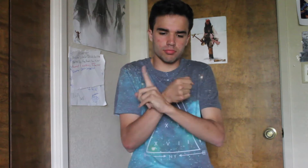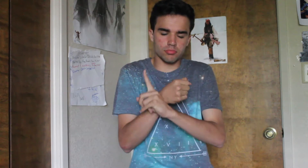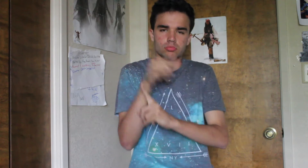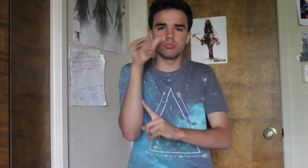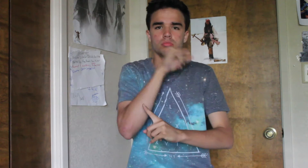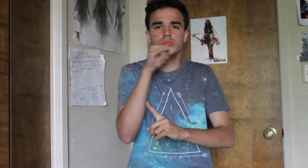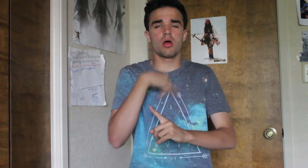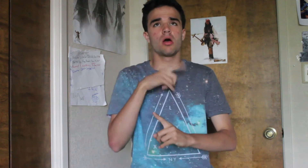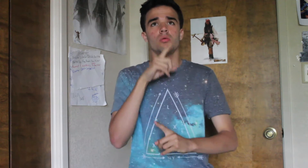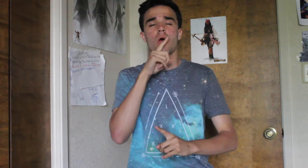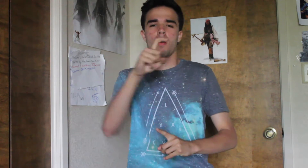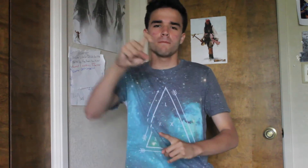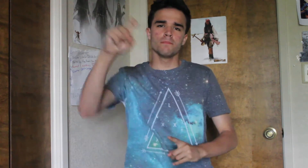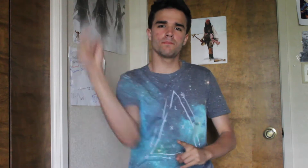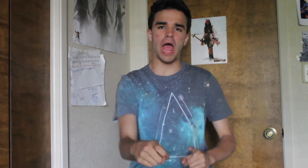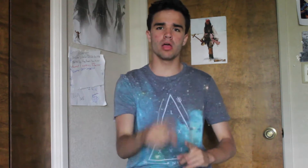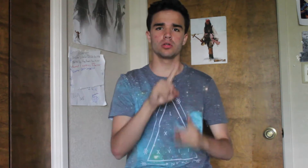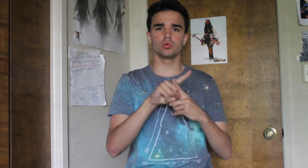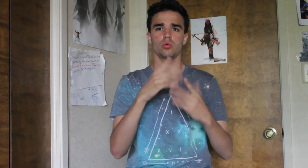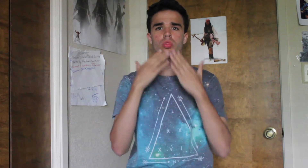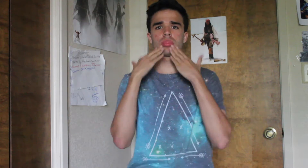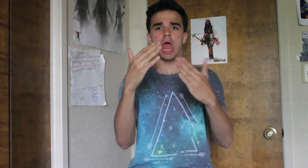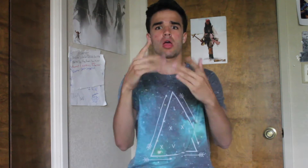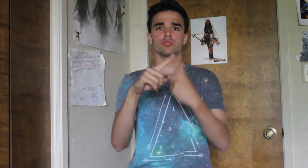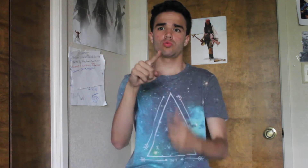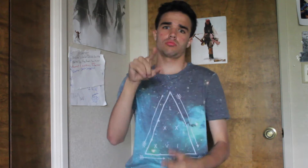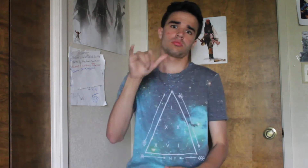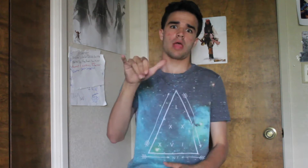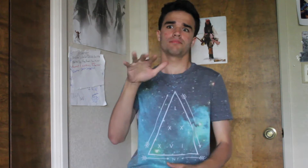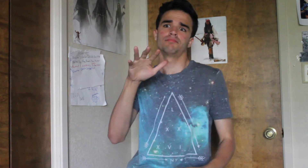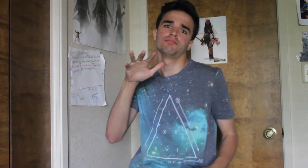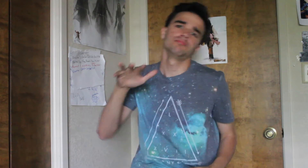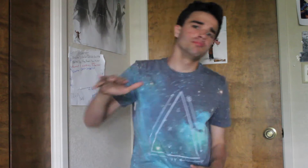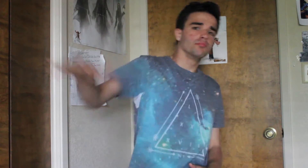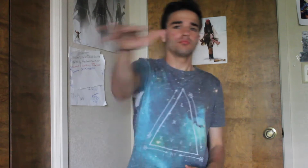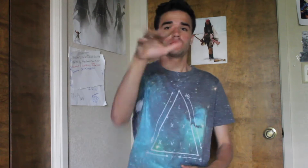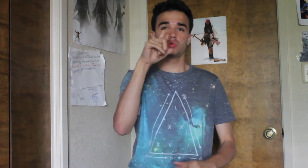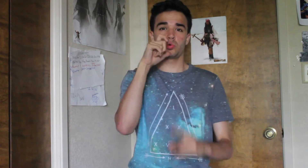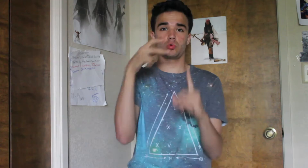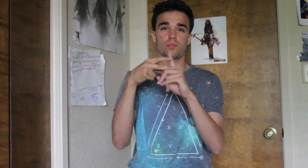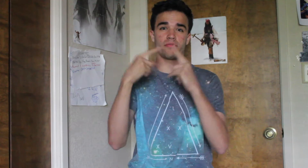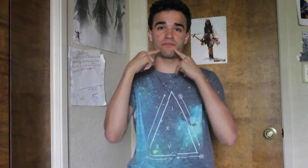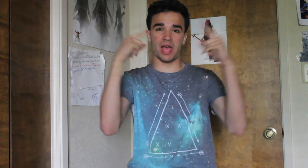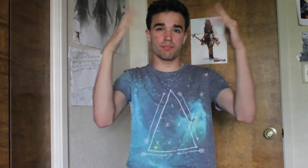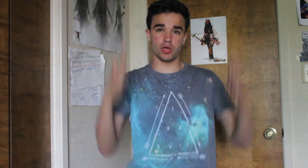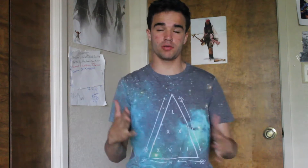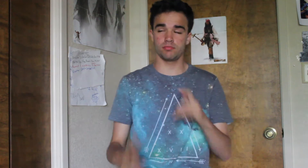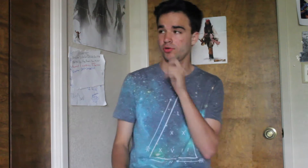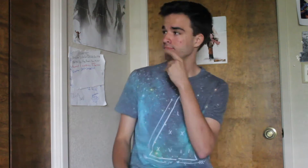I really must thankfully to who famous person YouTuber.